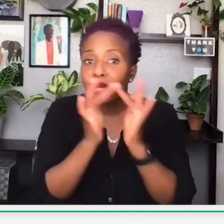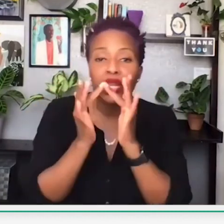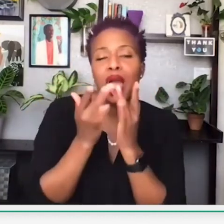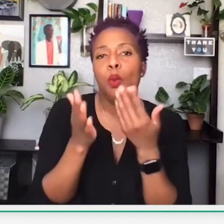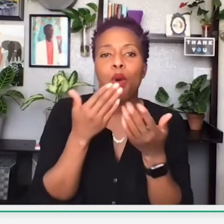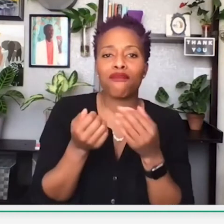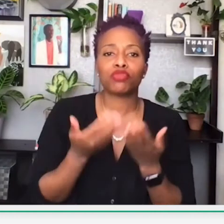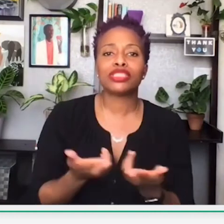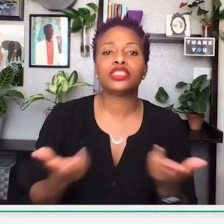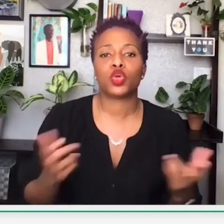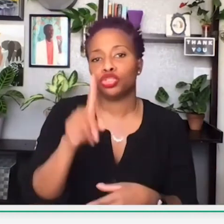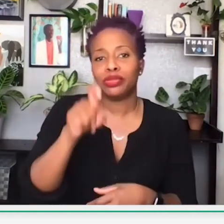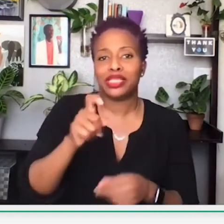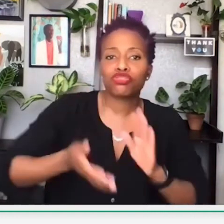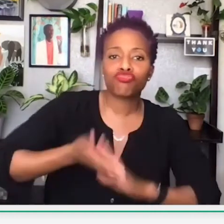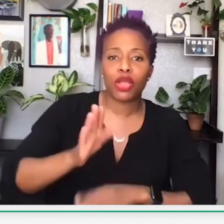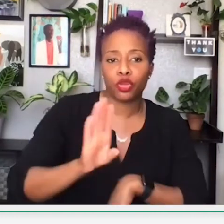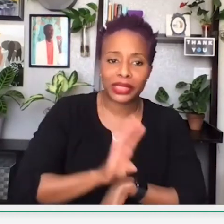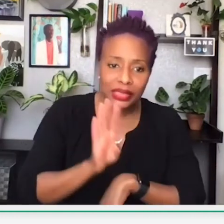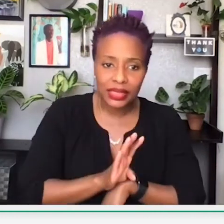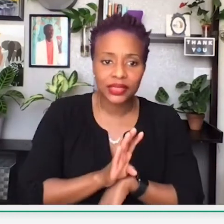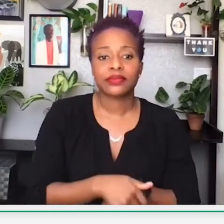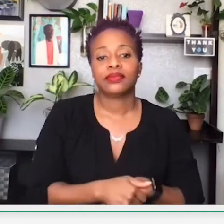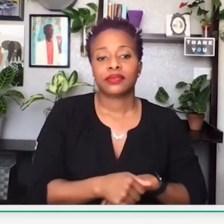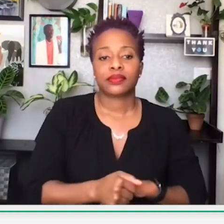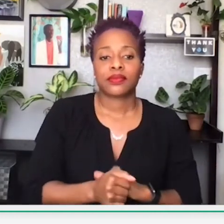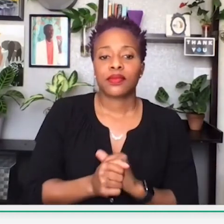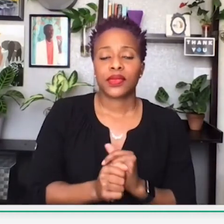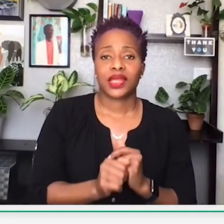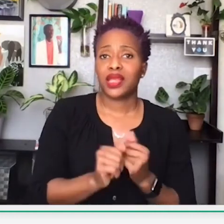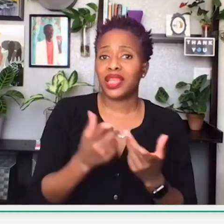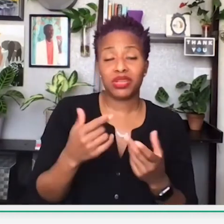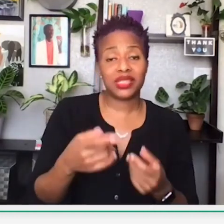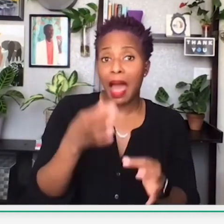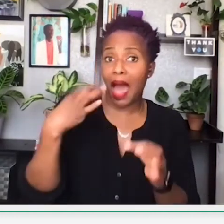utilities, printers, whatever resources that are needed to run your business.